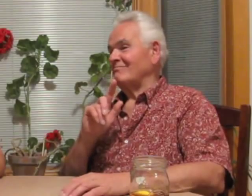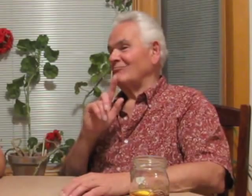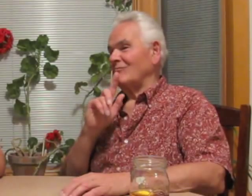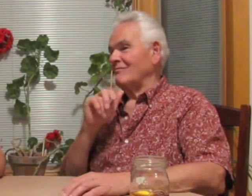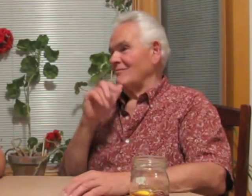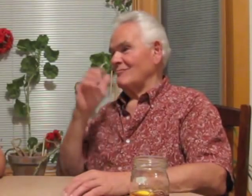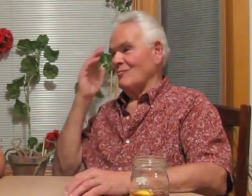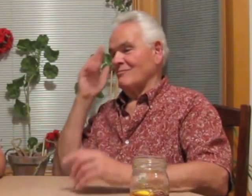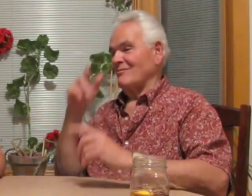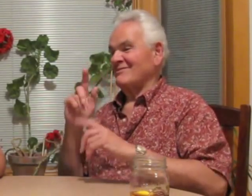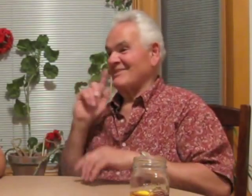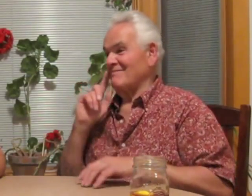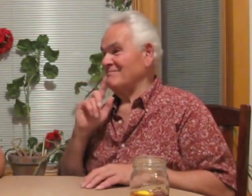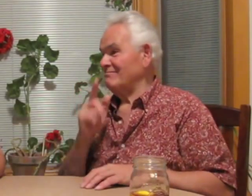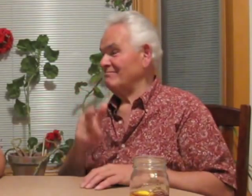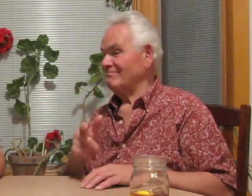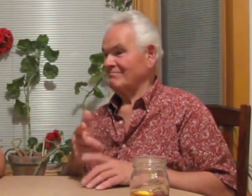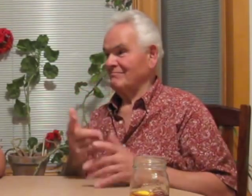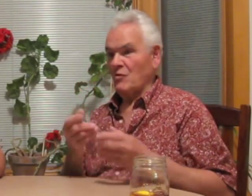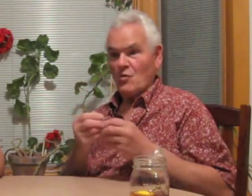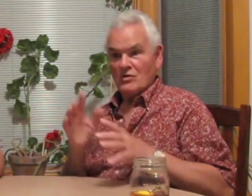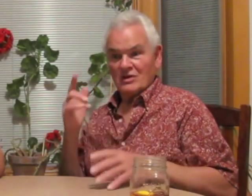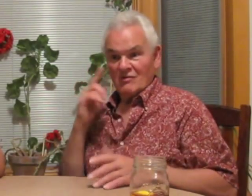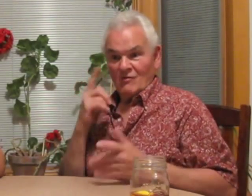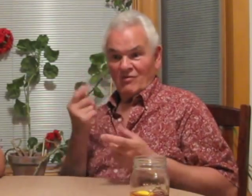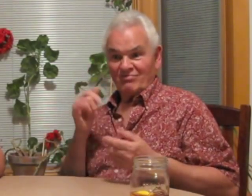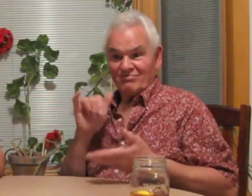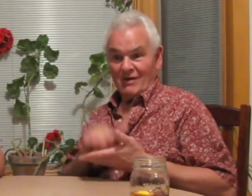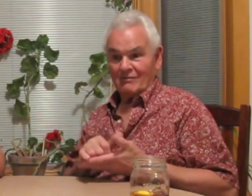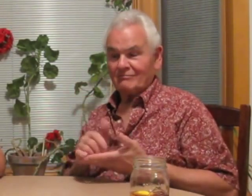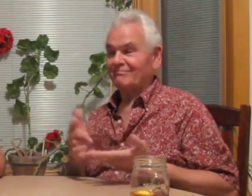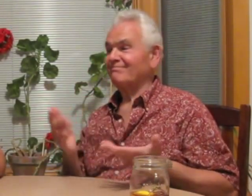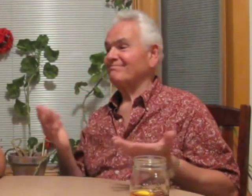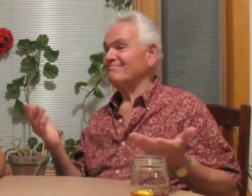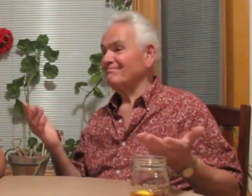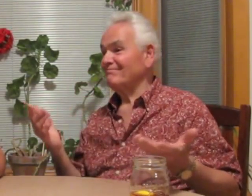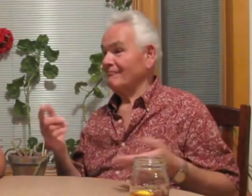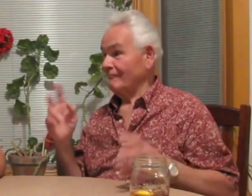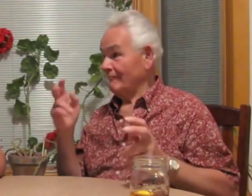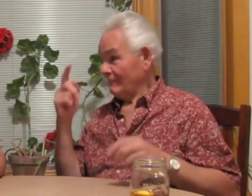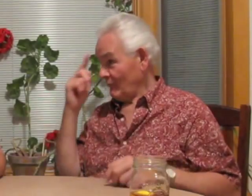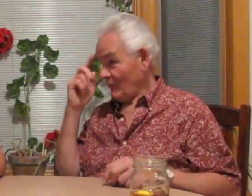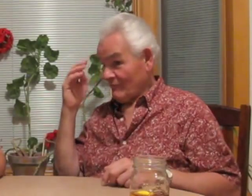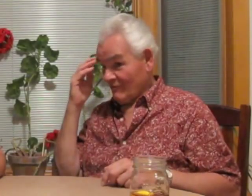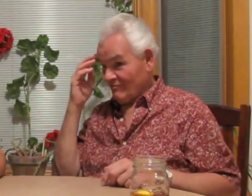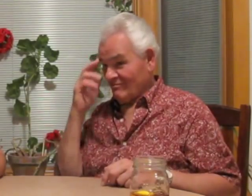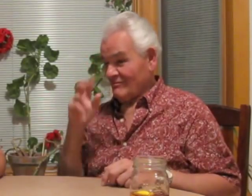Actually, my parents, really they don’t know much about deafness. What does it mean to them when a person lost their hearing is not much understood. Did it occur to them that it was mental retardation? No way!